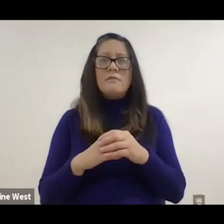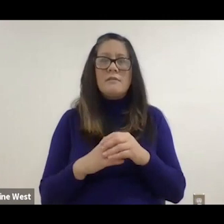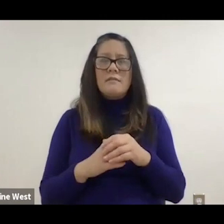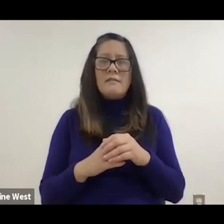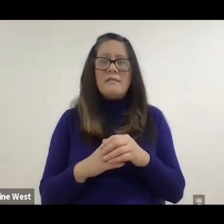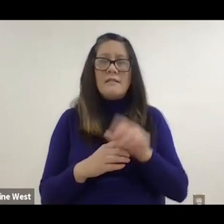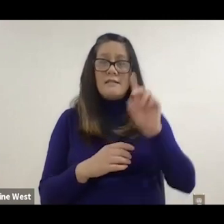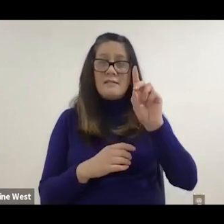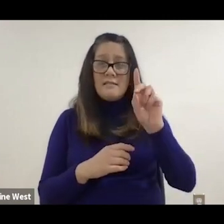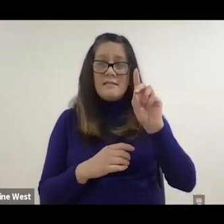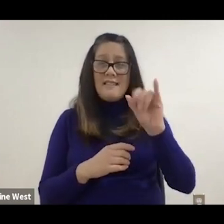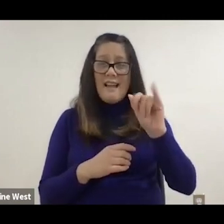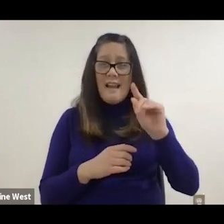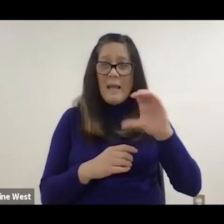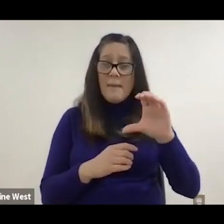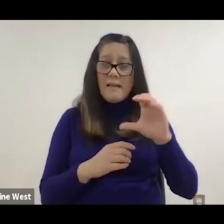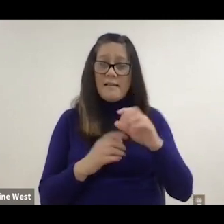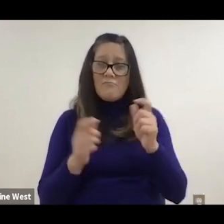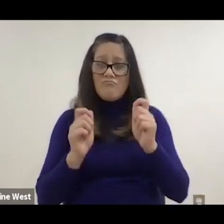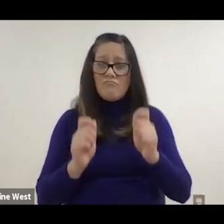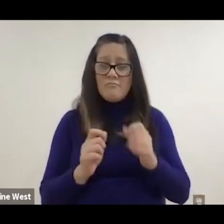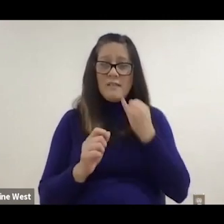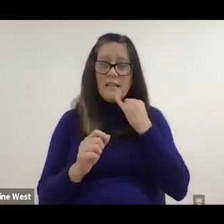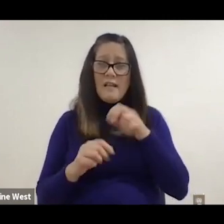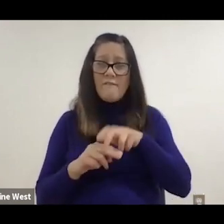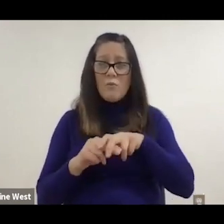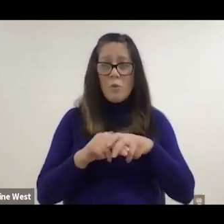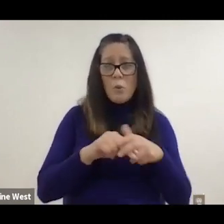so if you move around, it redistributes the pressure and